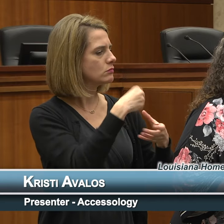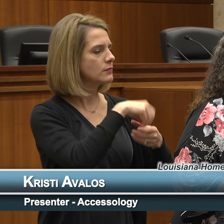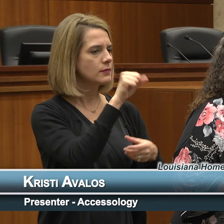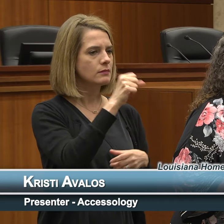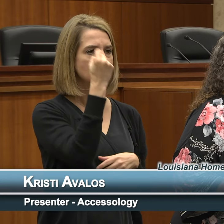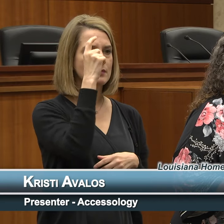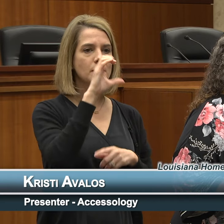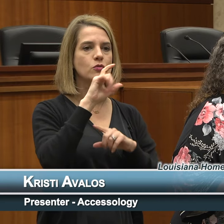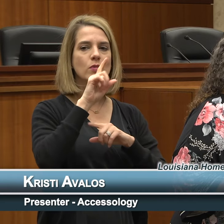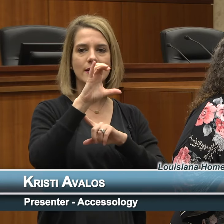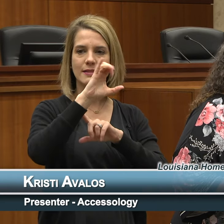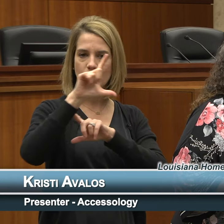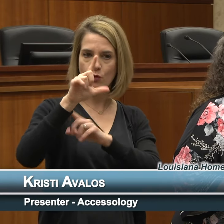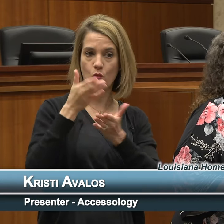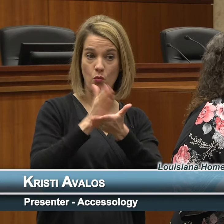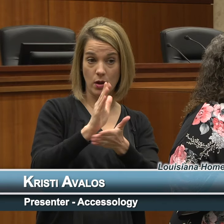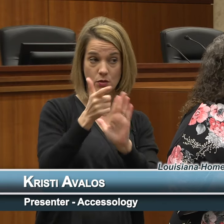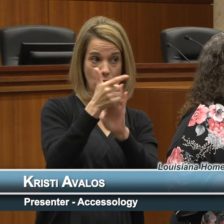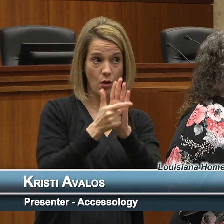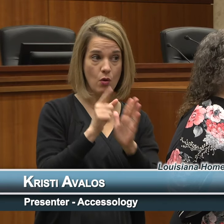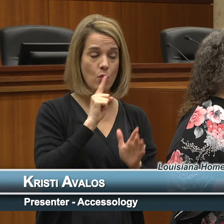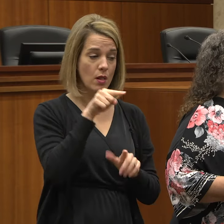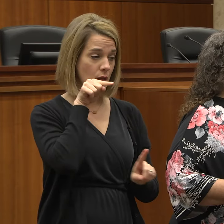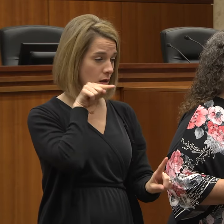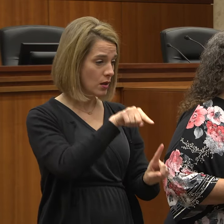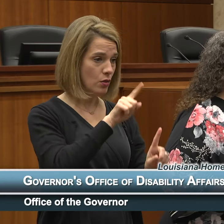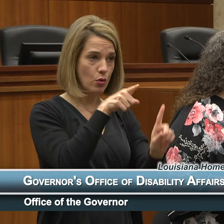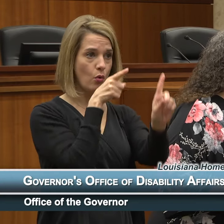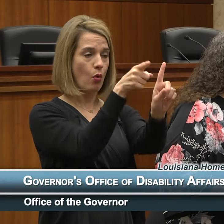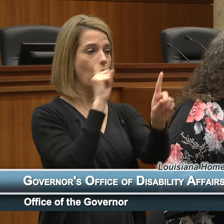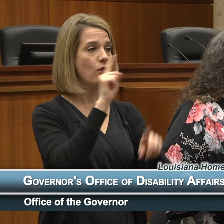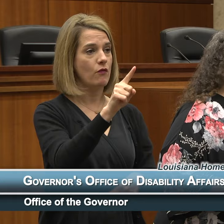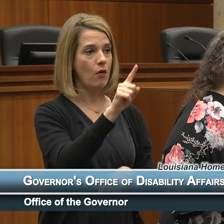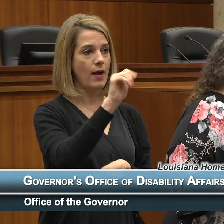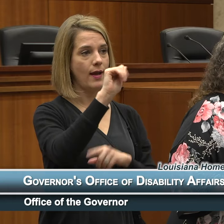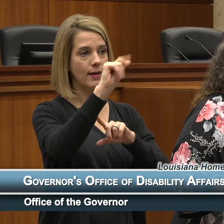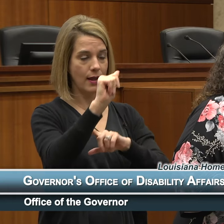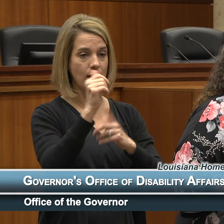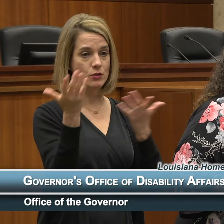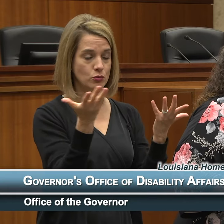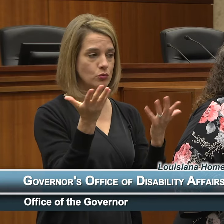civil rights law. The whole push behind the ADA was to get people with